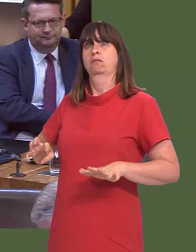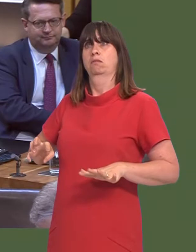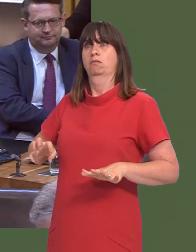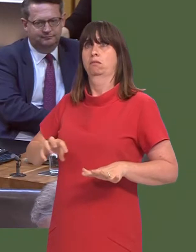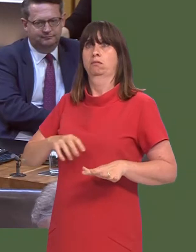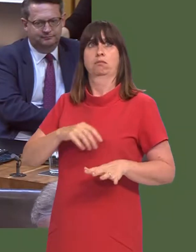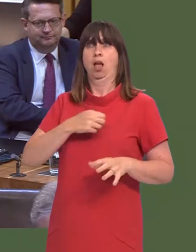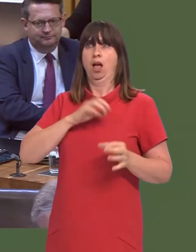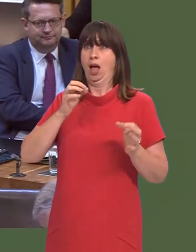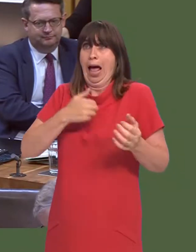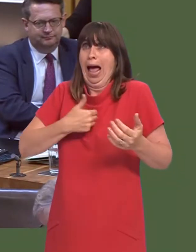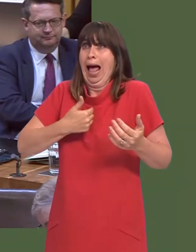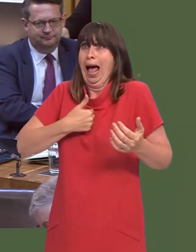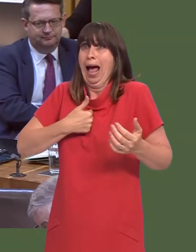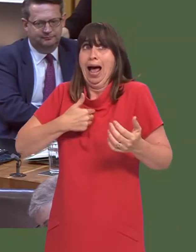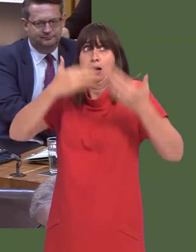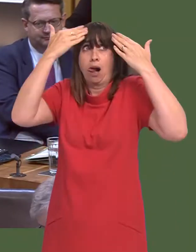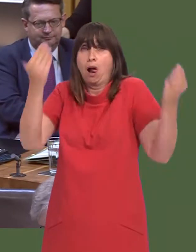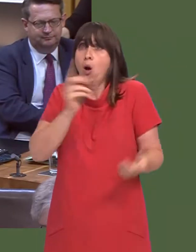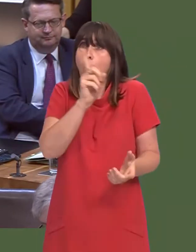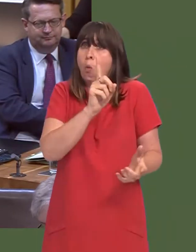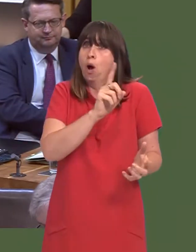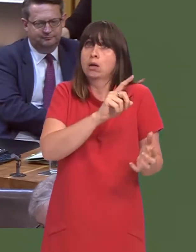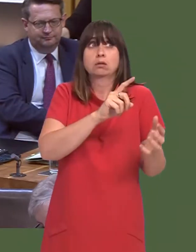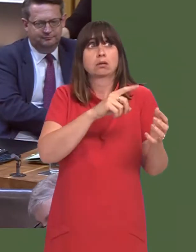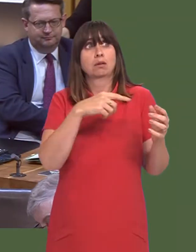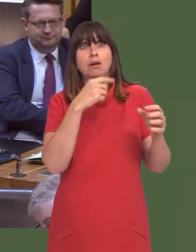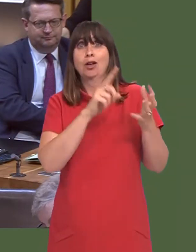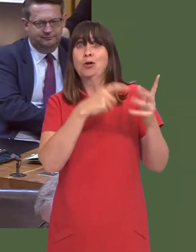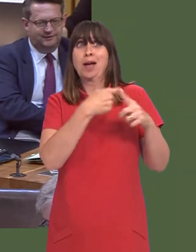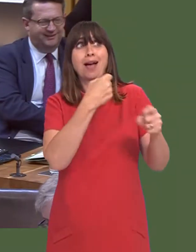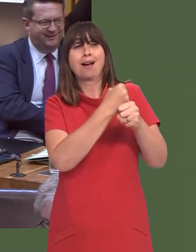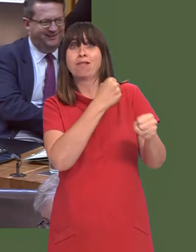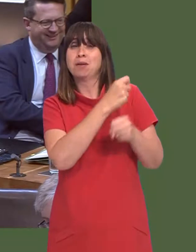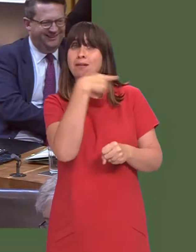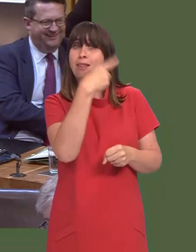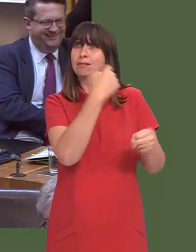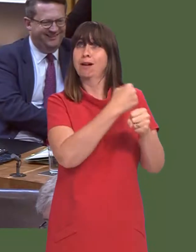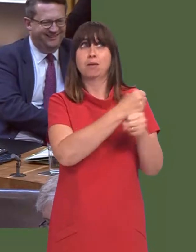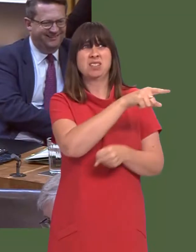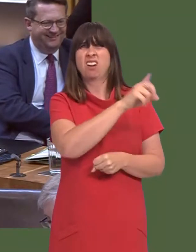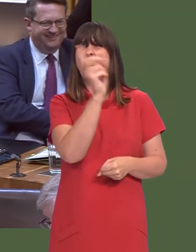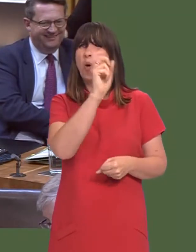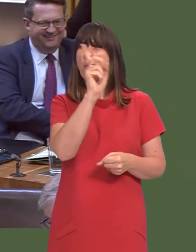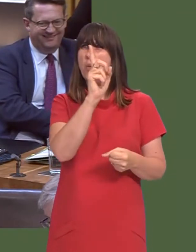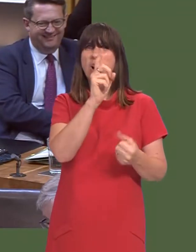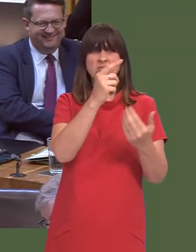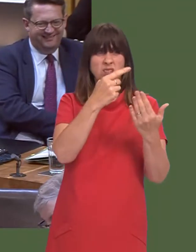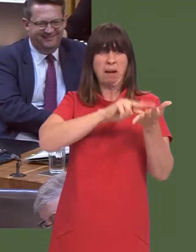As regards undermining the UKís negotiating strategy, I have no idea what that is. Until we have a better idea of what the UK Governmentís own view is on these things,